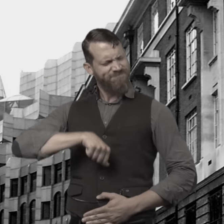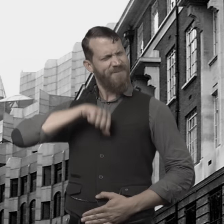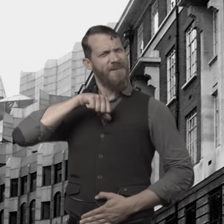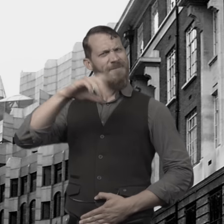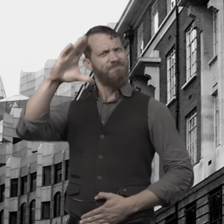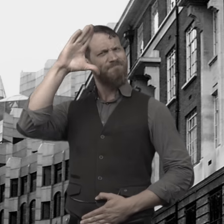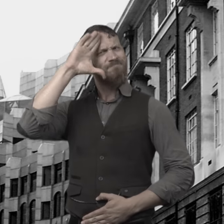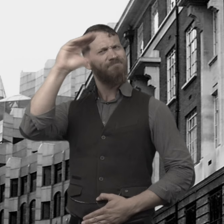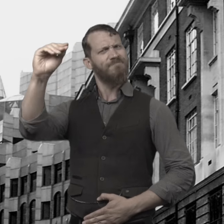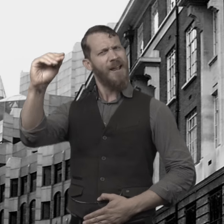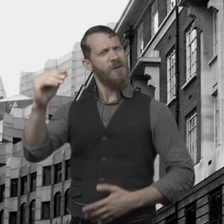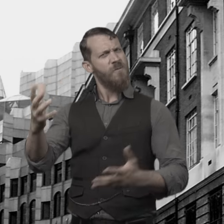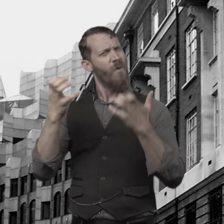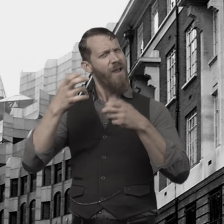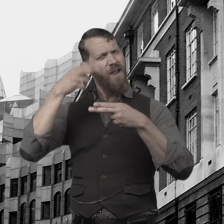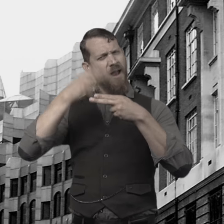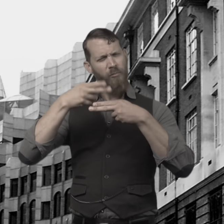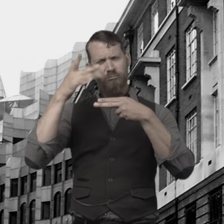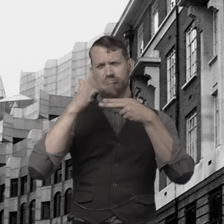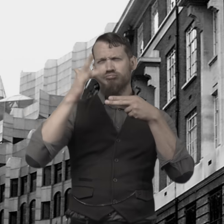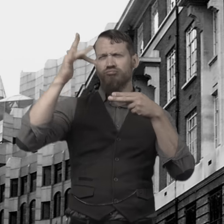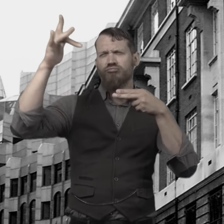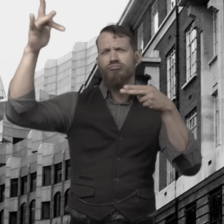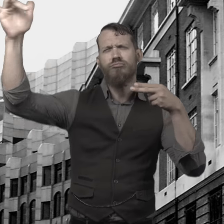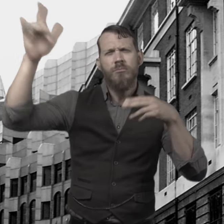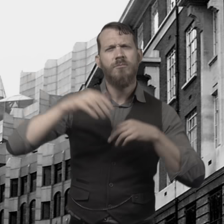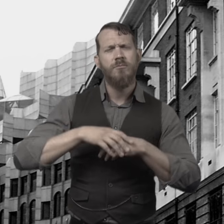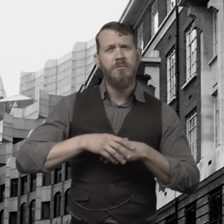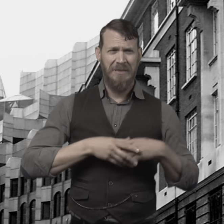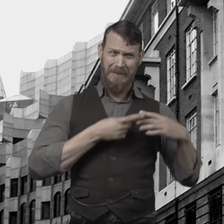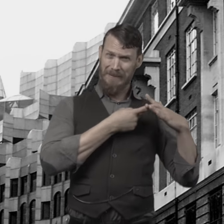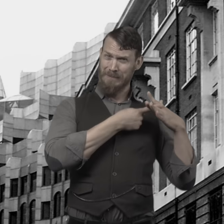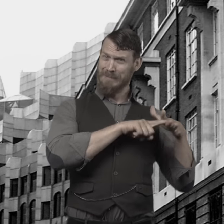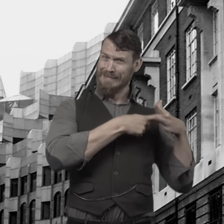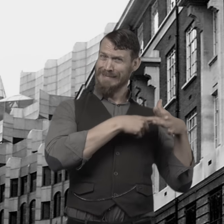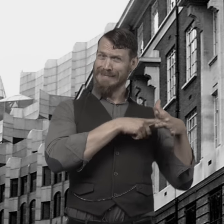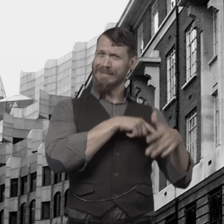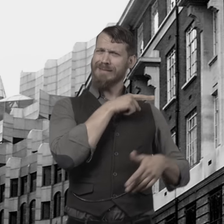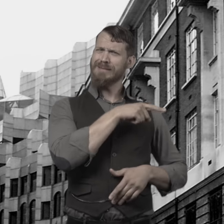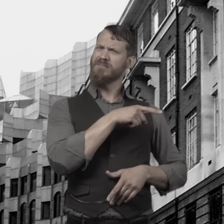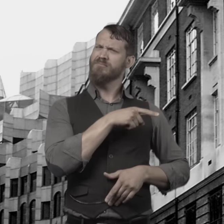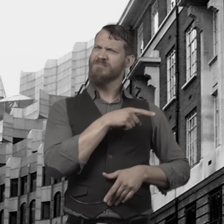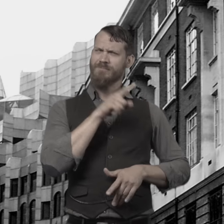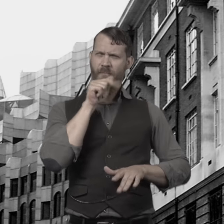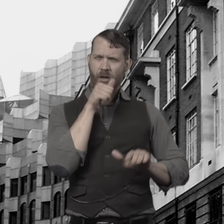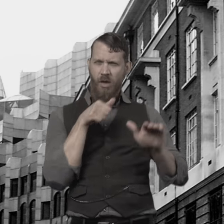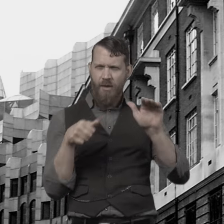Dr. Jekyll was a proud man with a shining reputation who early